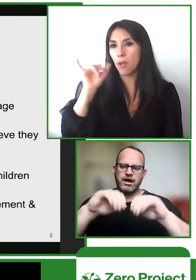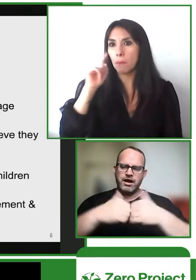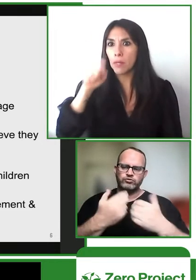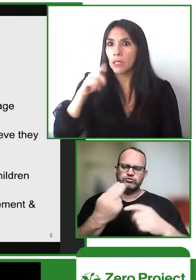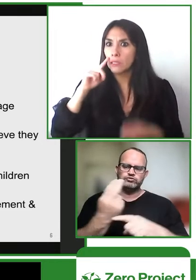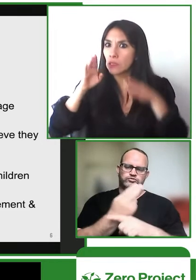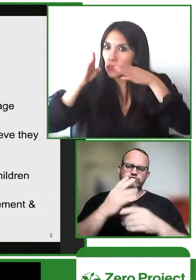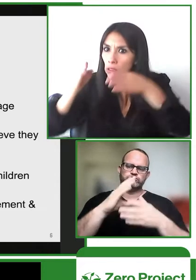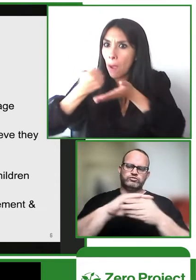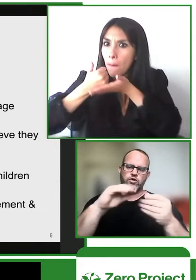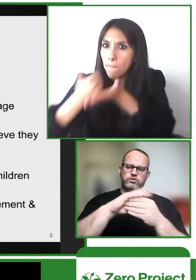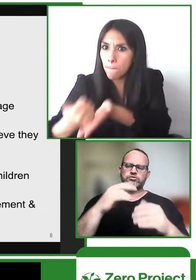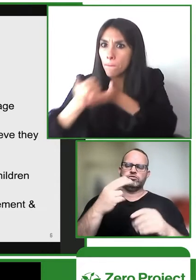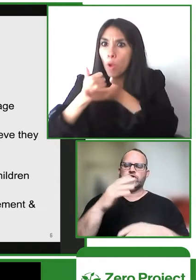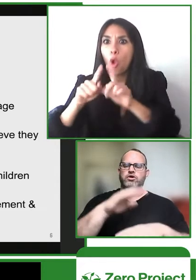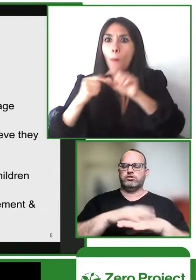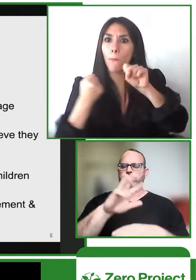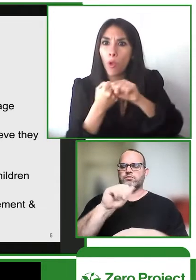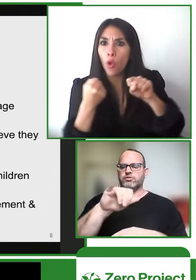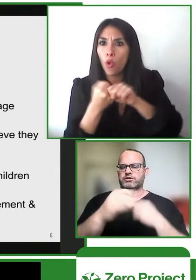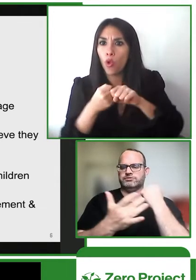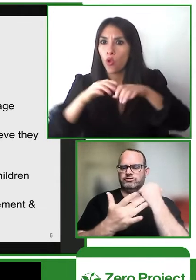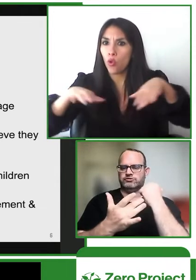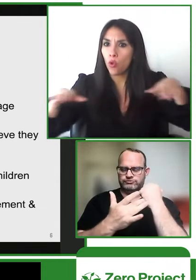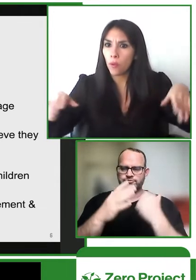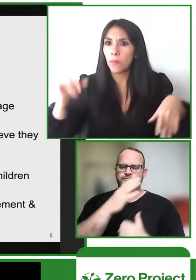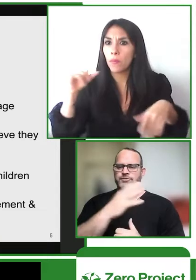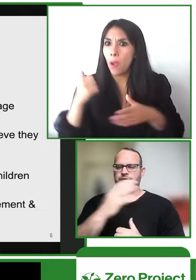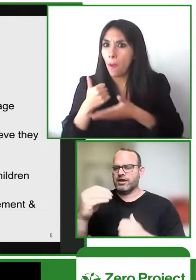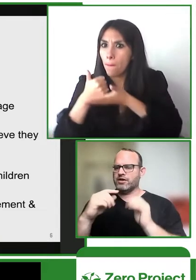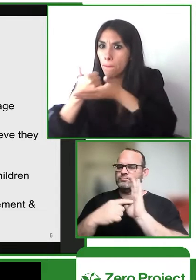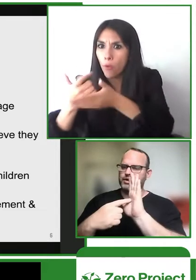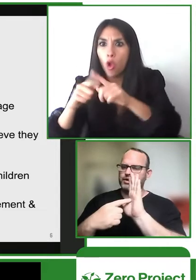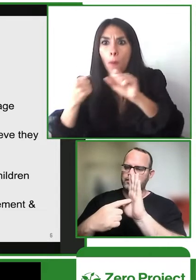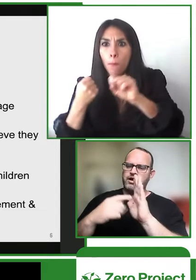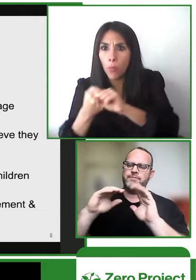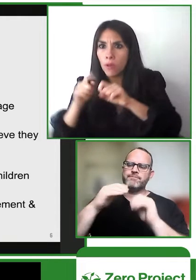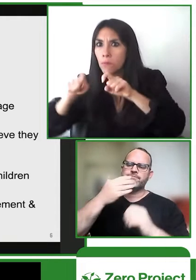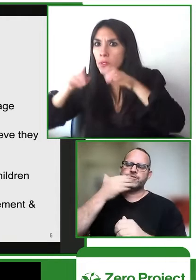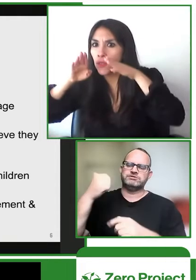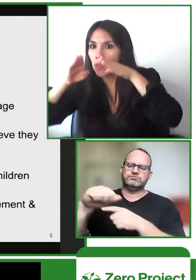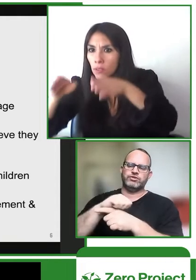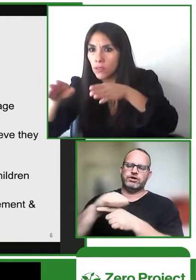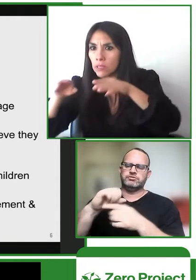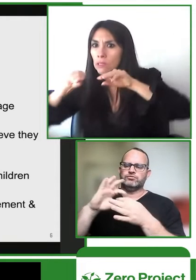showing the platform and how to use the stories the technology and showing them